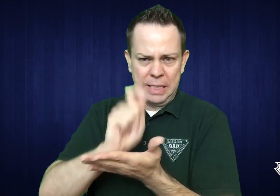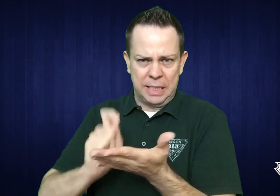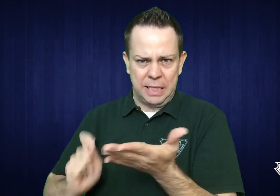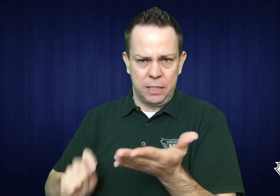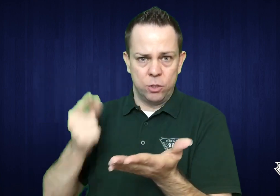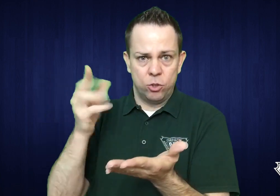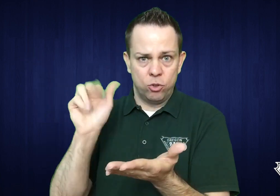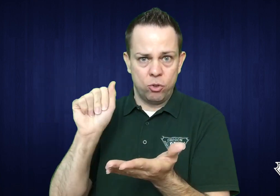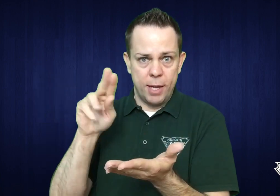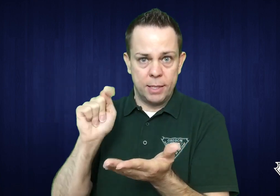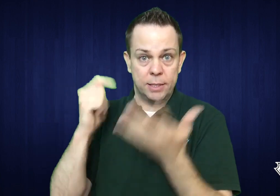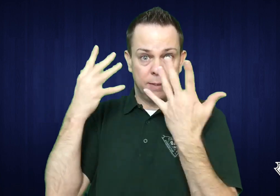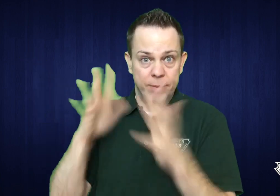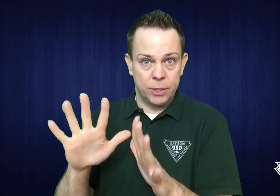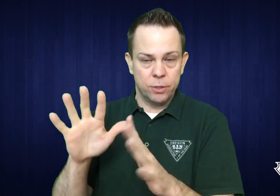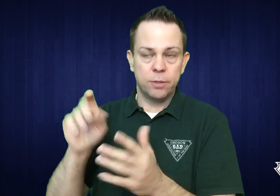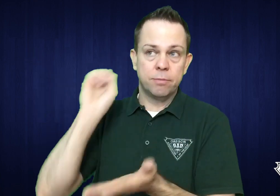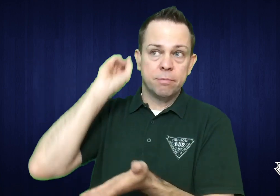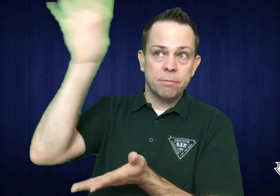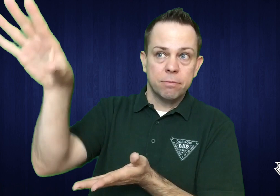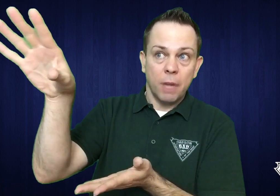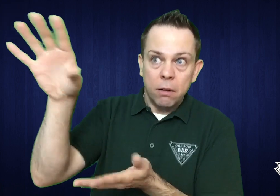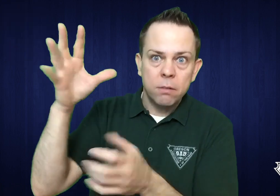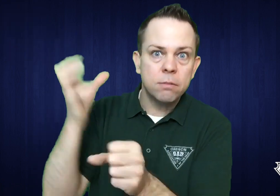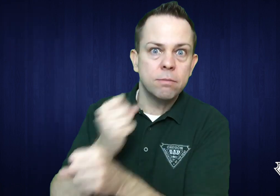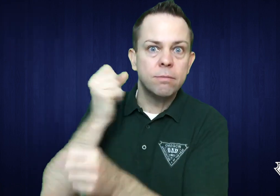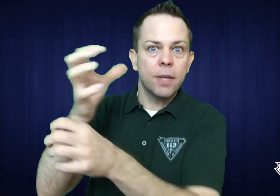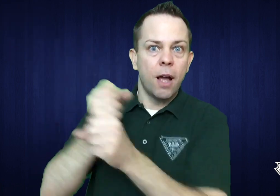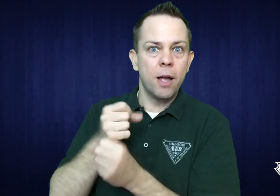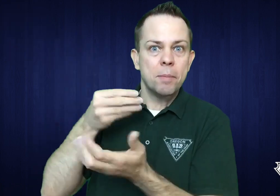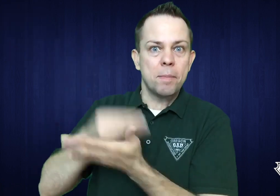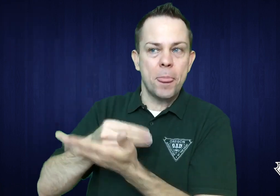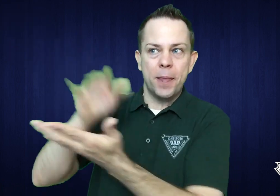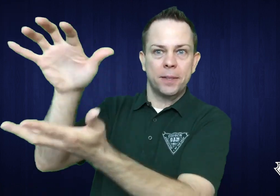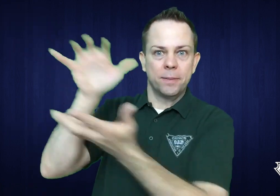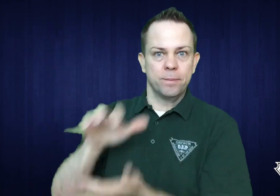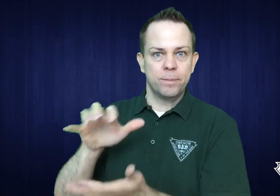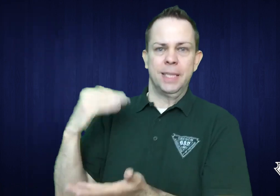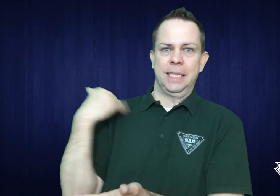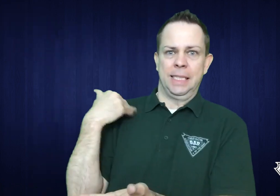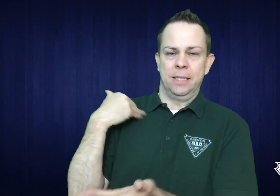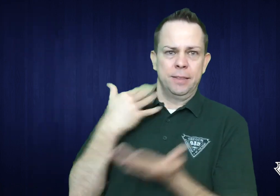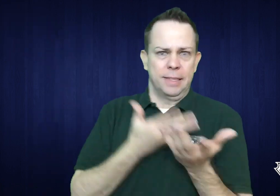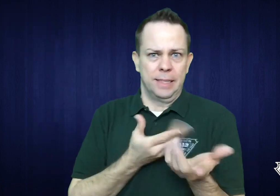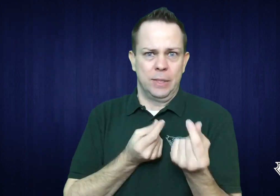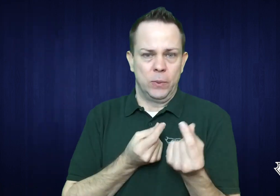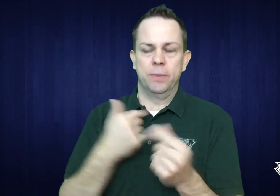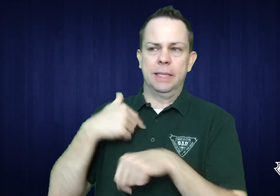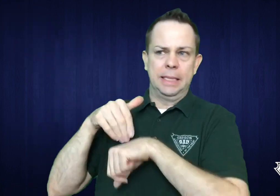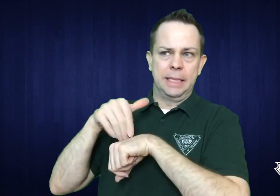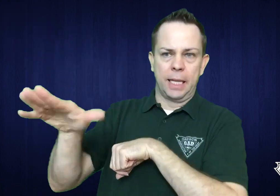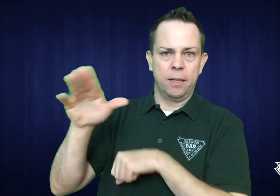complete the grant application and submit it for consideration. They won the grant! After they won the grant,